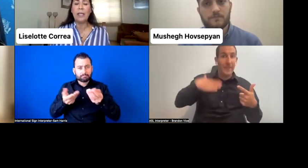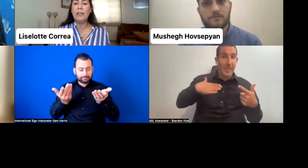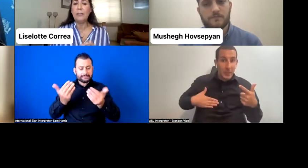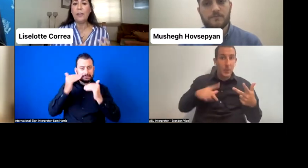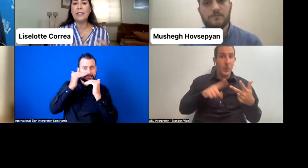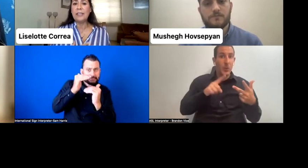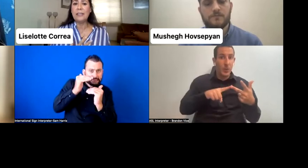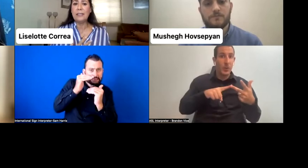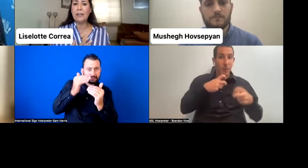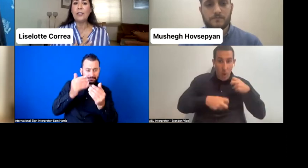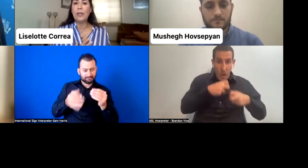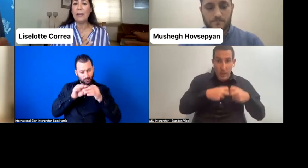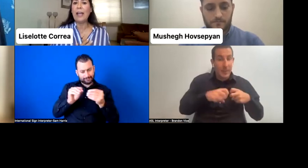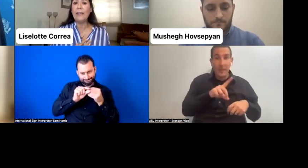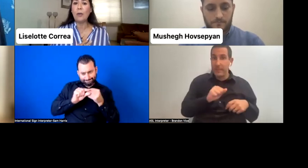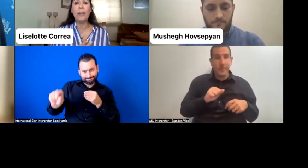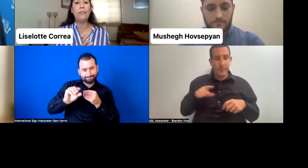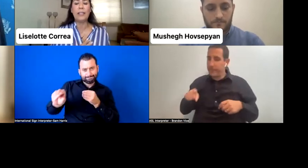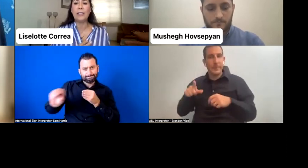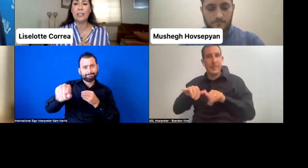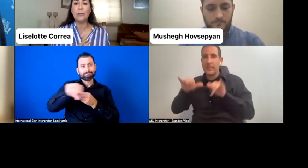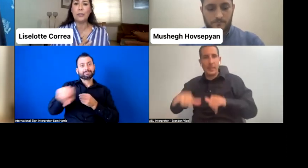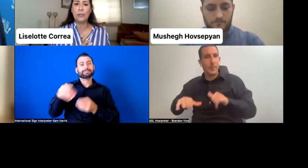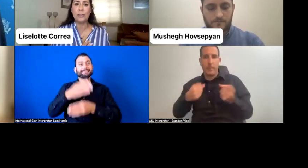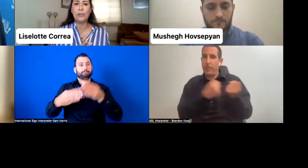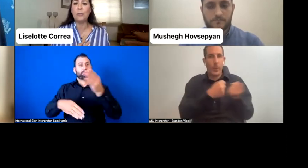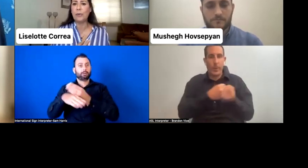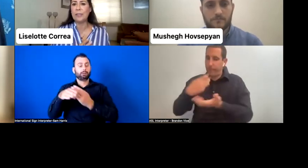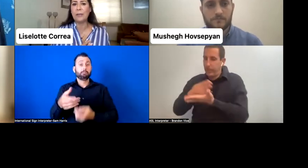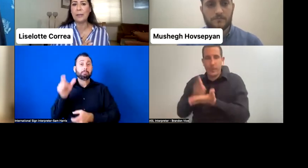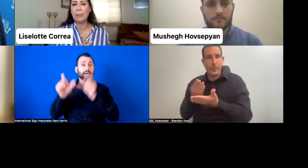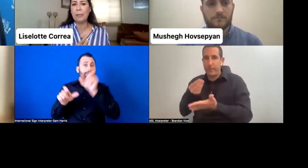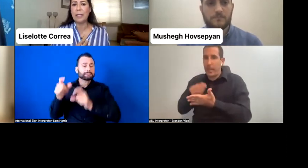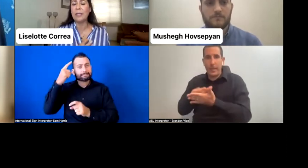Therefore, it is necessary to have adequate financial resources to progressively implement